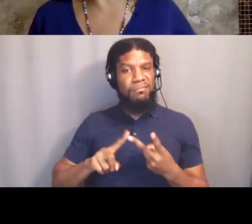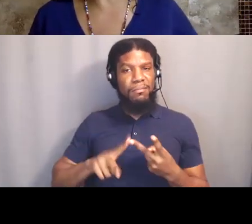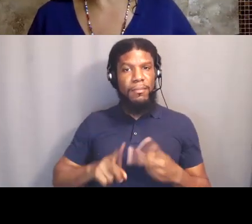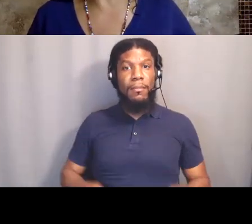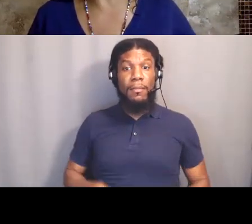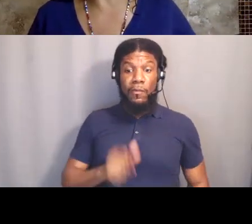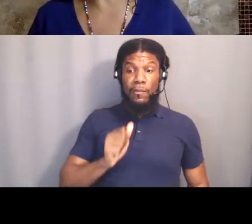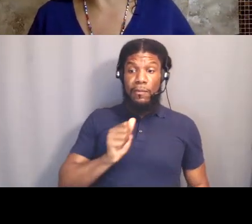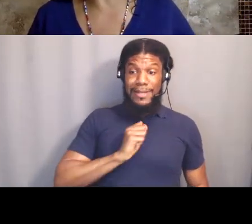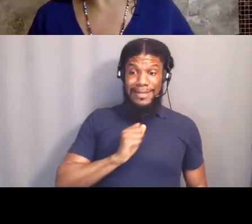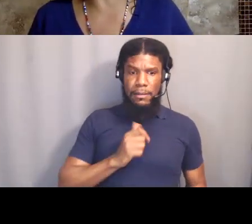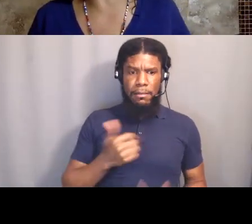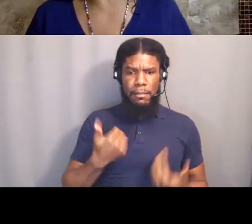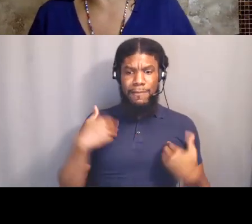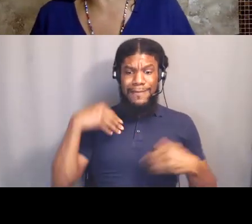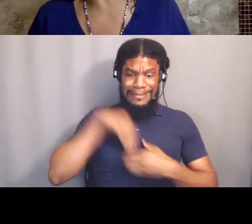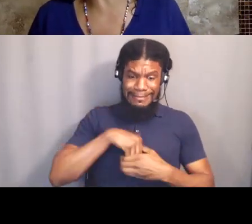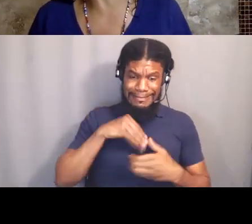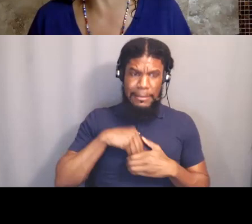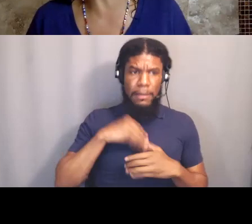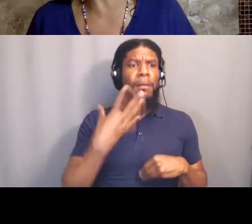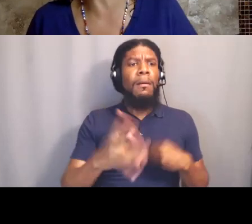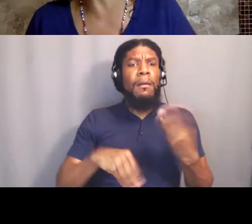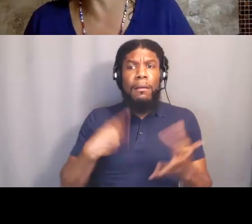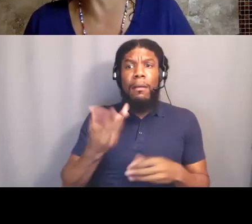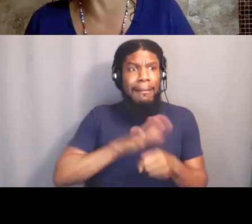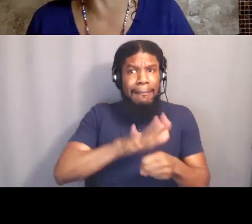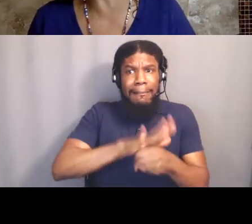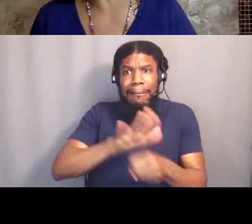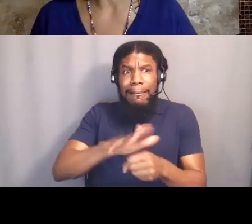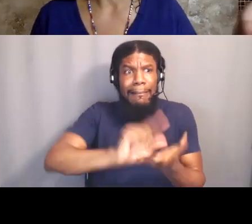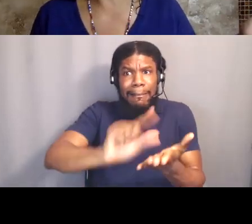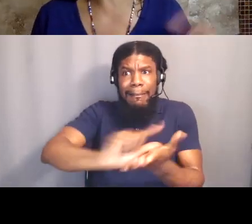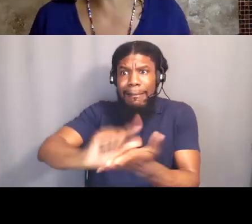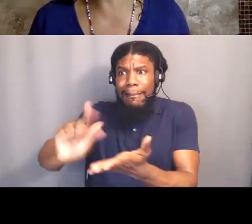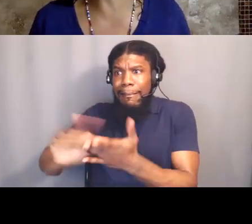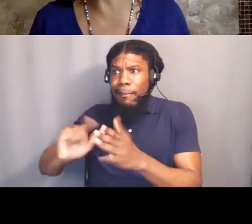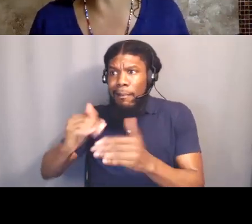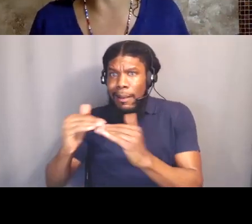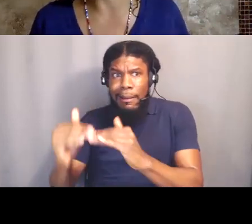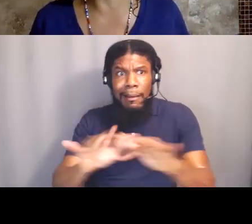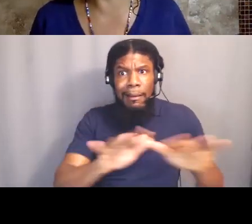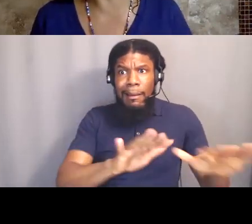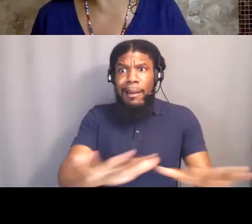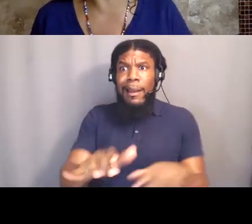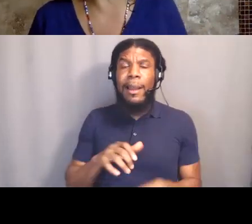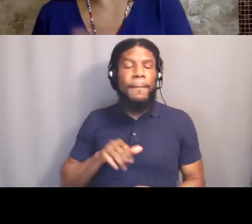all of what they need and most of what they want, I don't even have enough to take one person and say, "I'm gonna at least feed you," right?